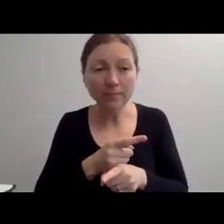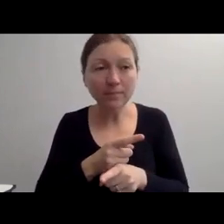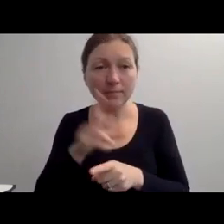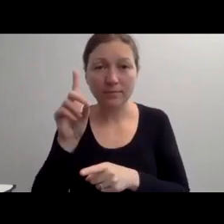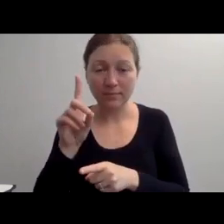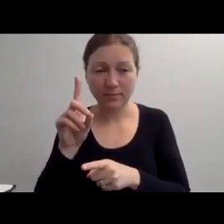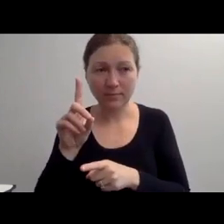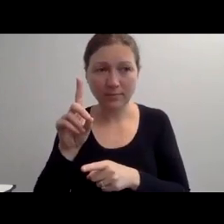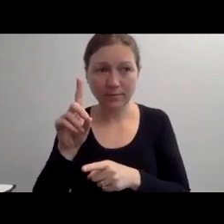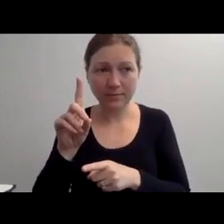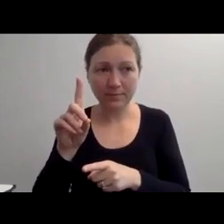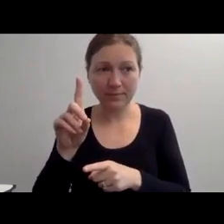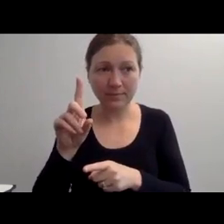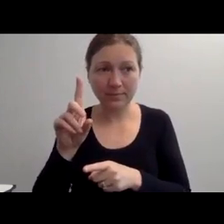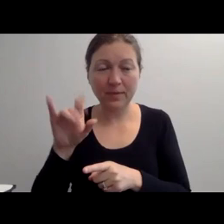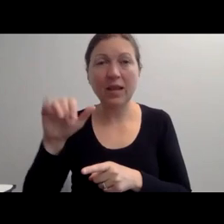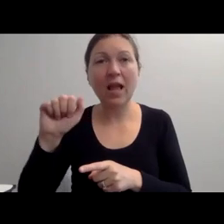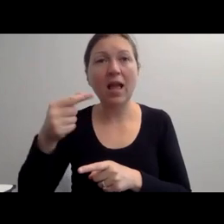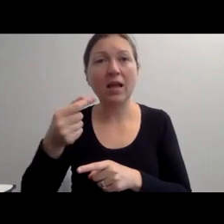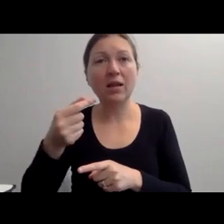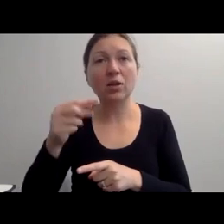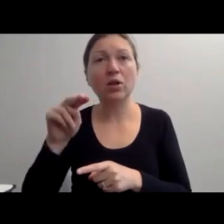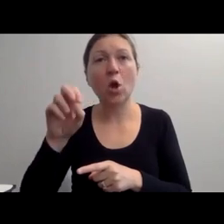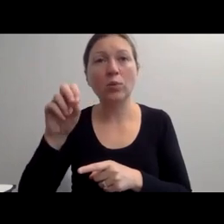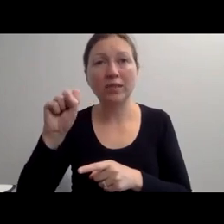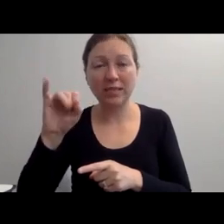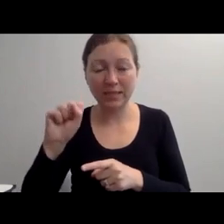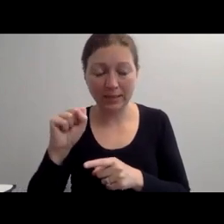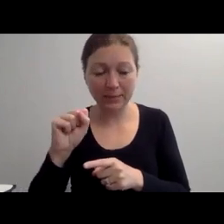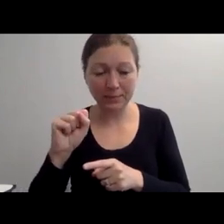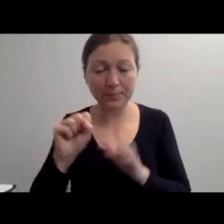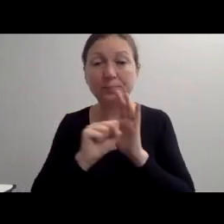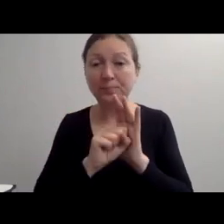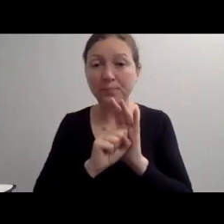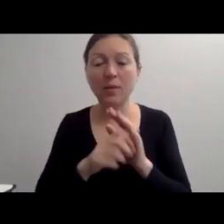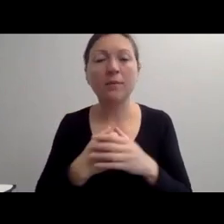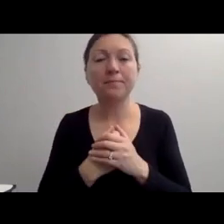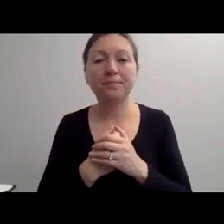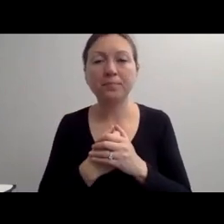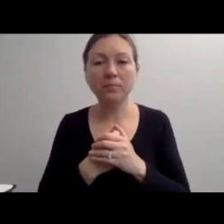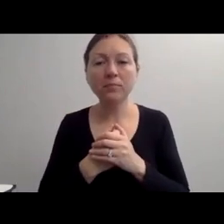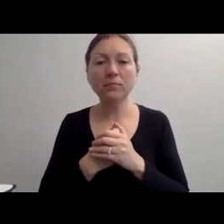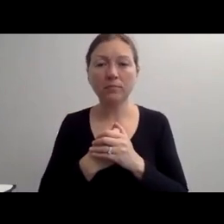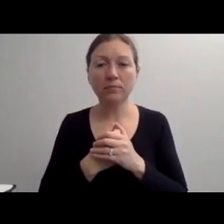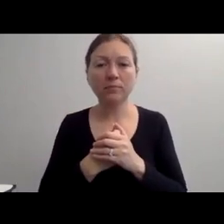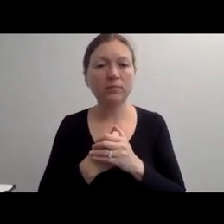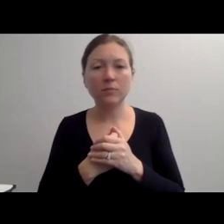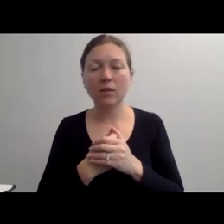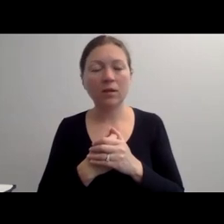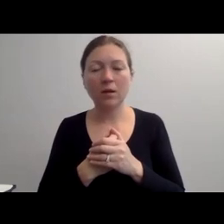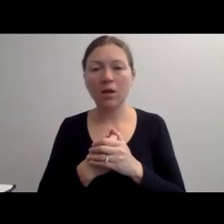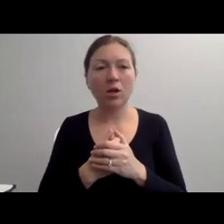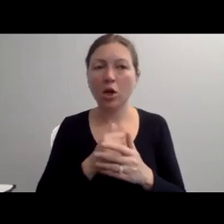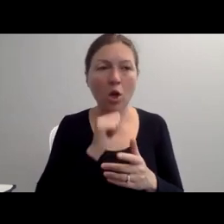"WE -- NUMBER 8, DO NOT REFER TO A PERSON WITH A DISABILITY AS A PATIENT.